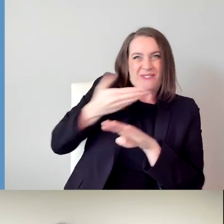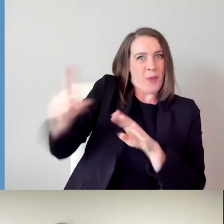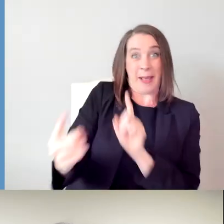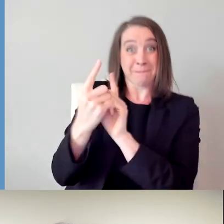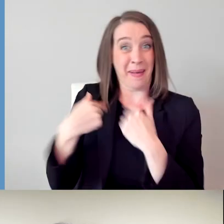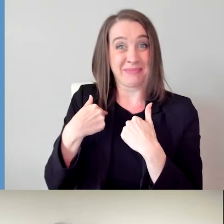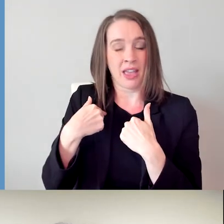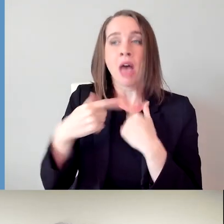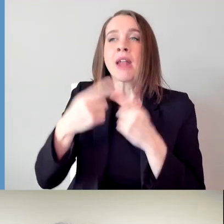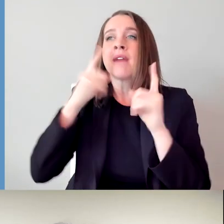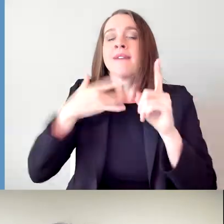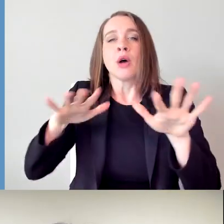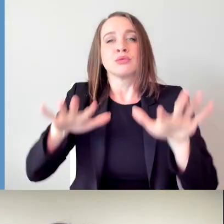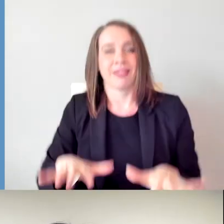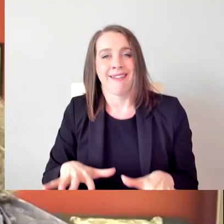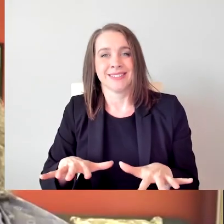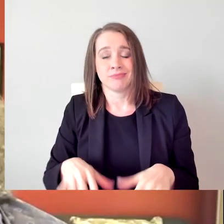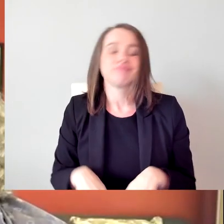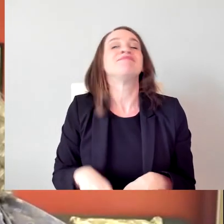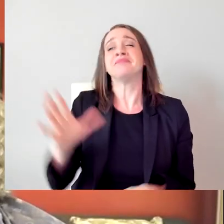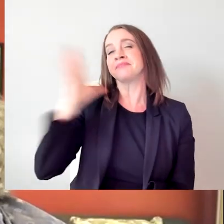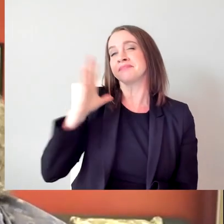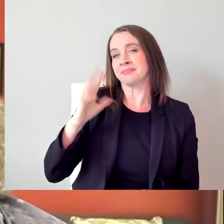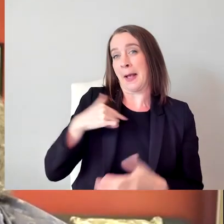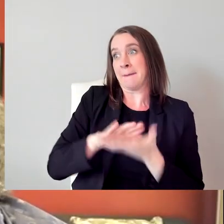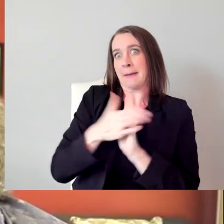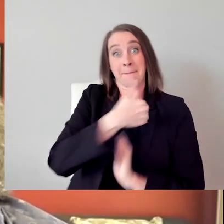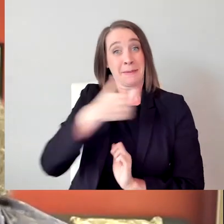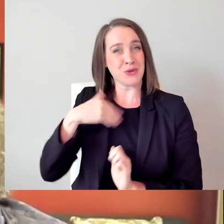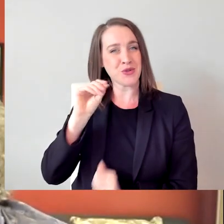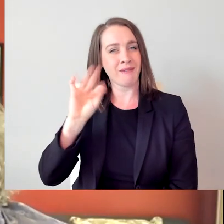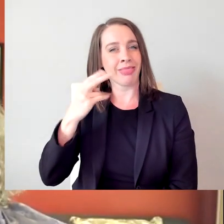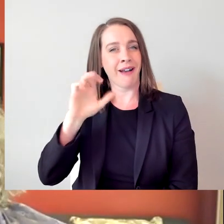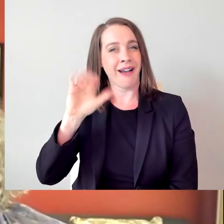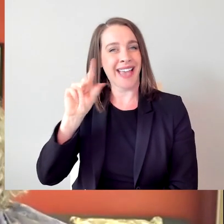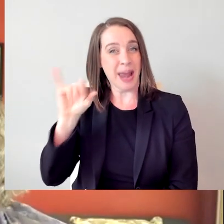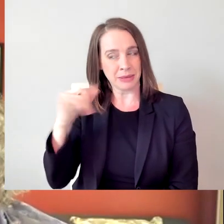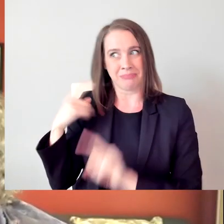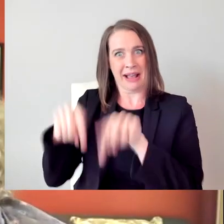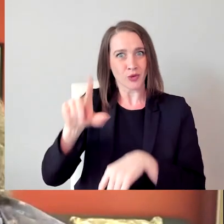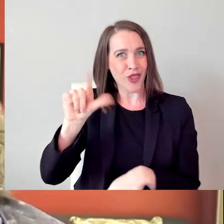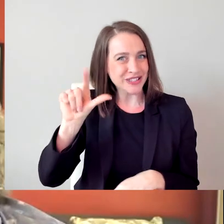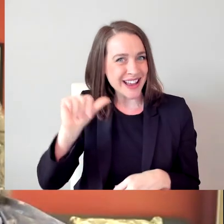When I first became a member of the Academy, I came down to Los Angeles. And I wound up talking to the head of Membership.